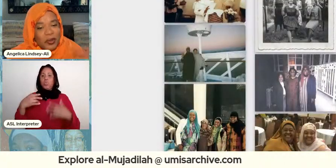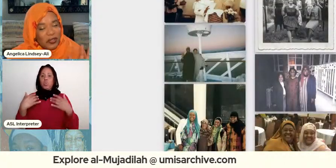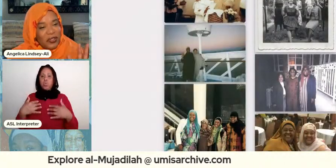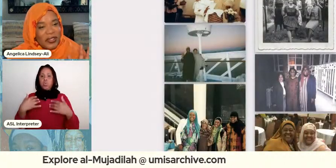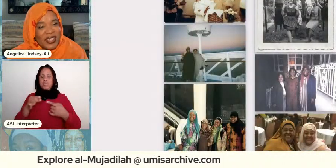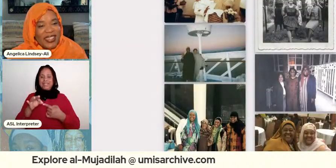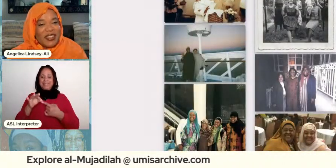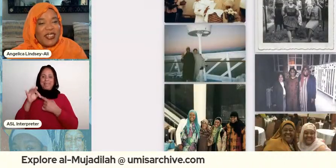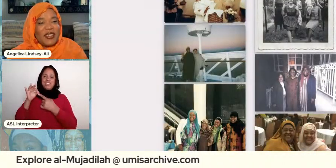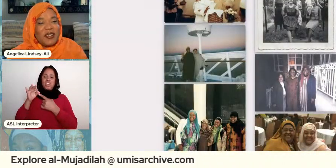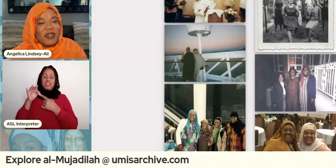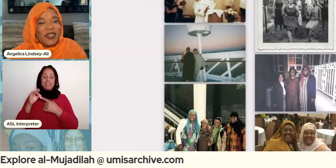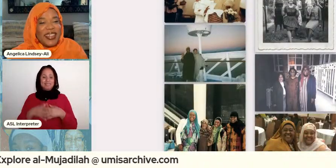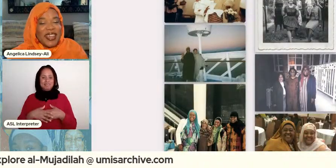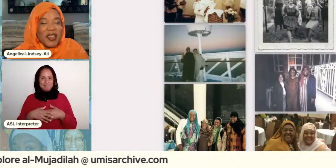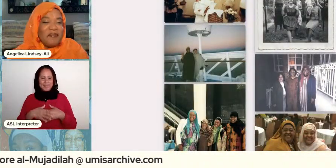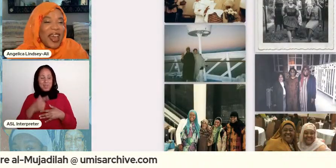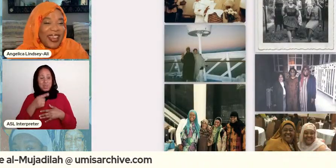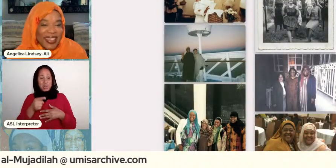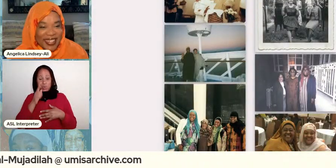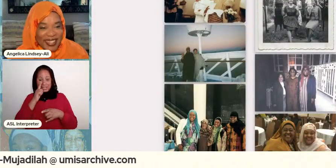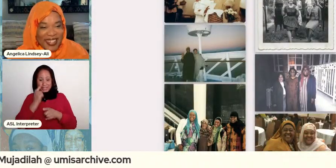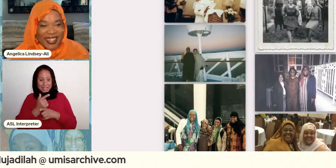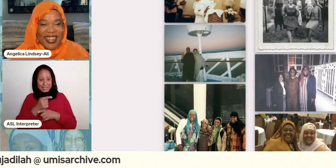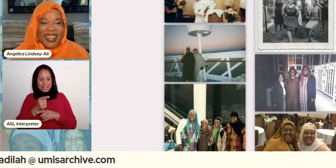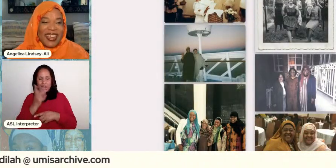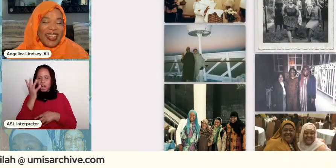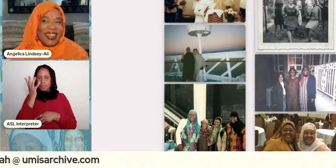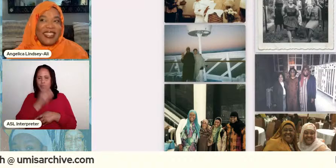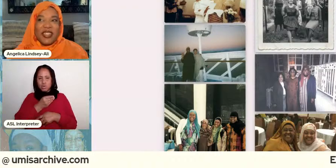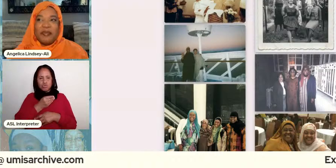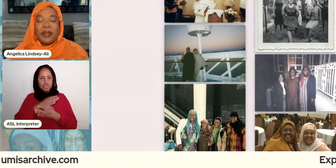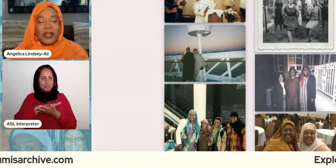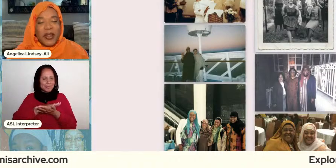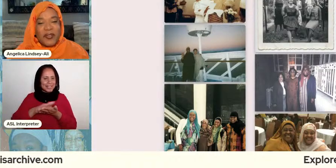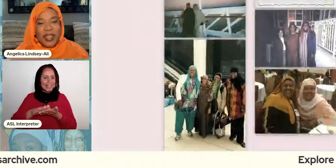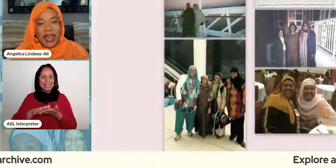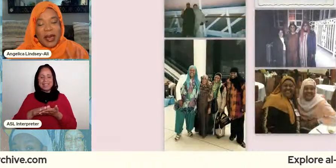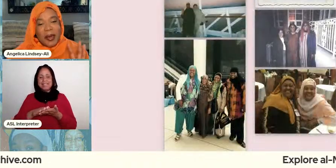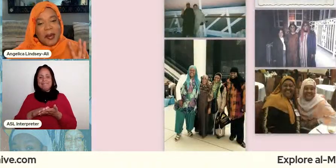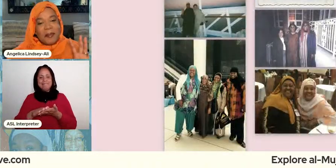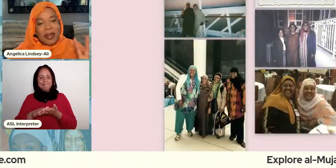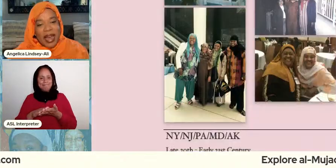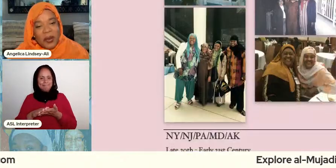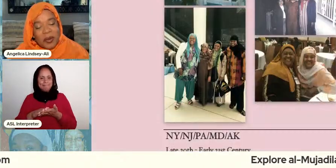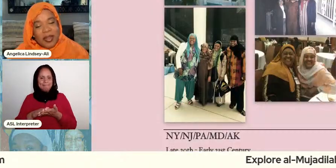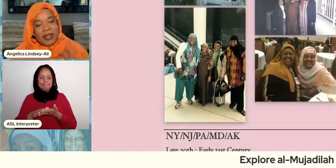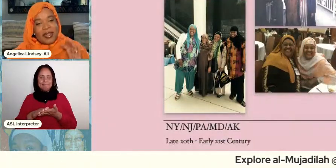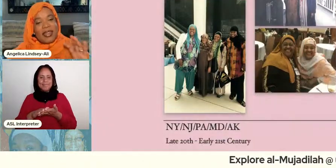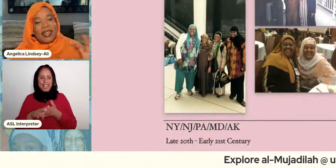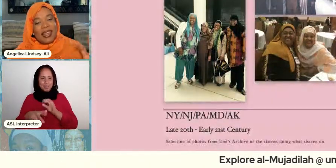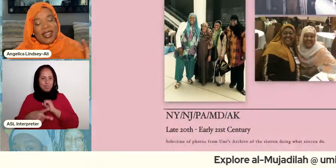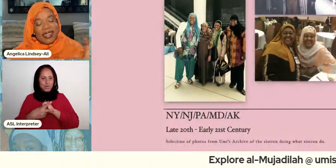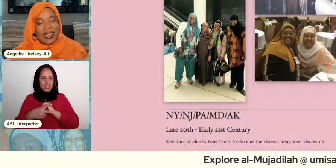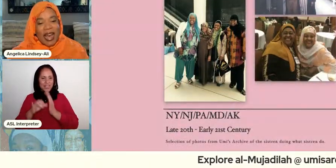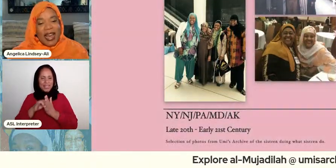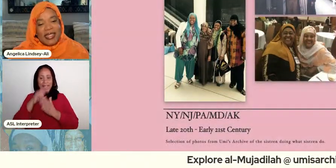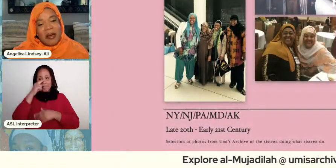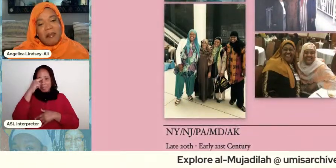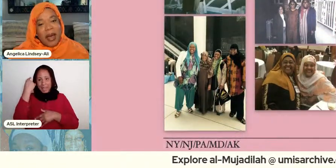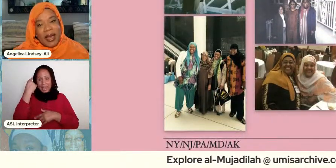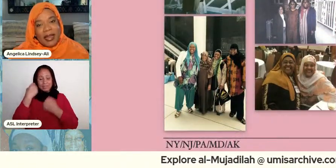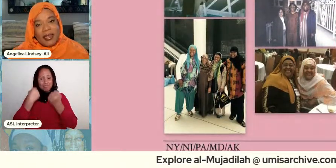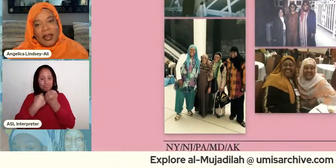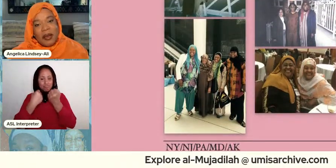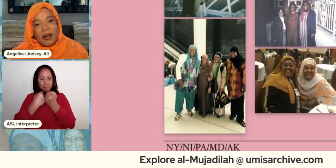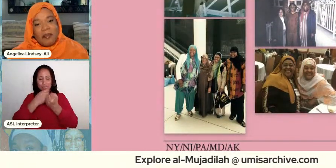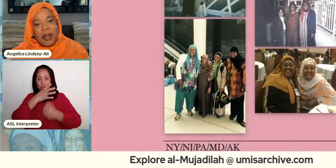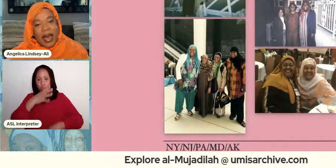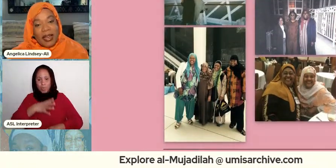beautiful they're so immaculate in just preserving that black womanhood and the ties that bind black